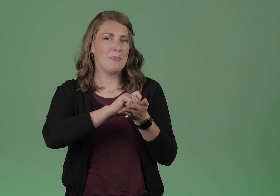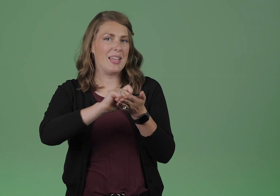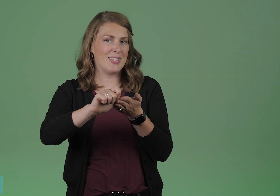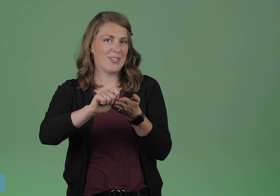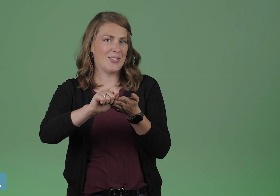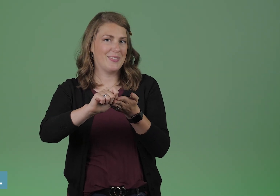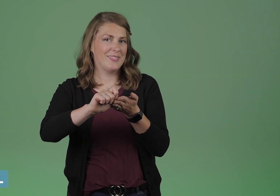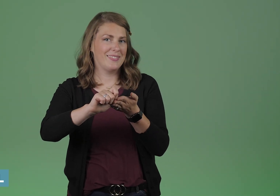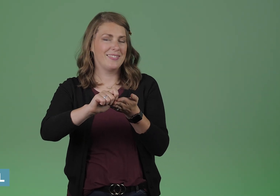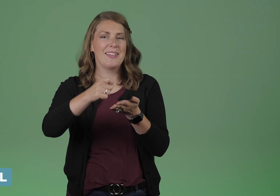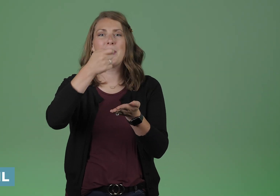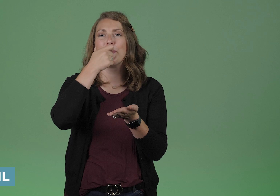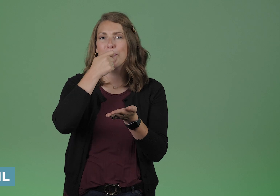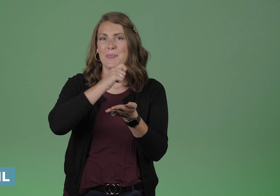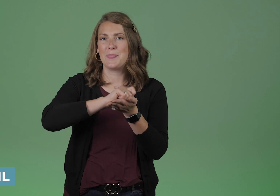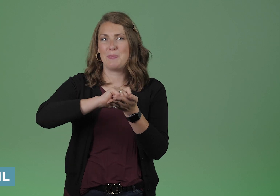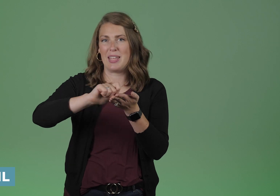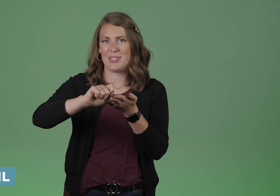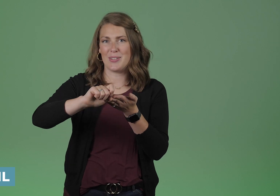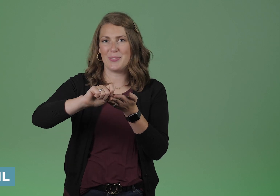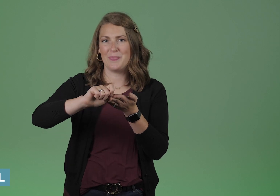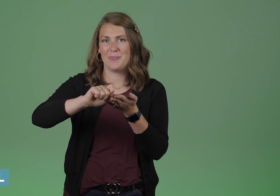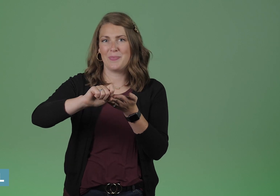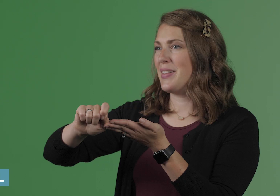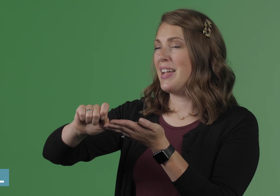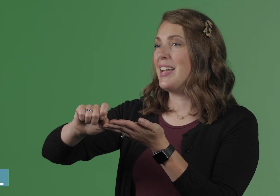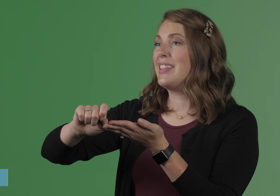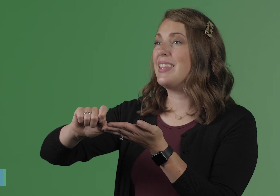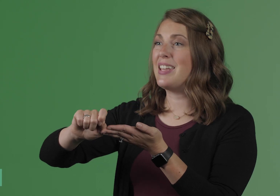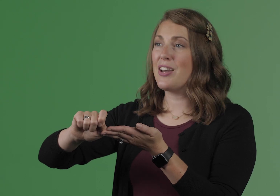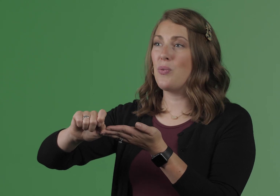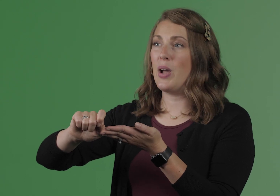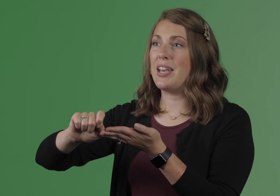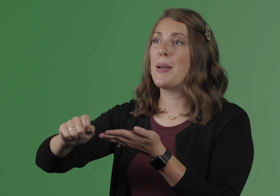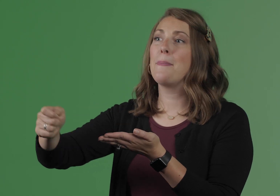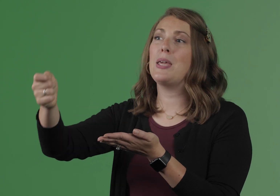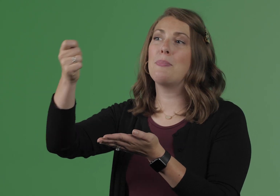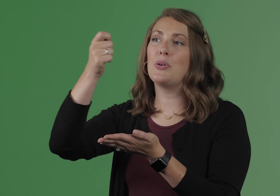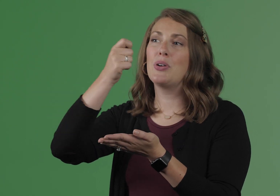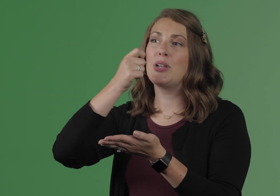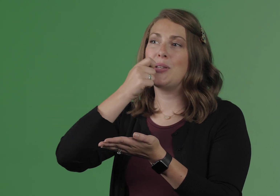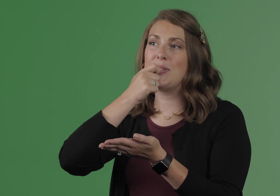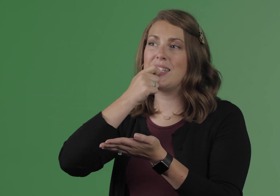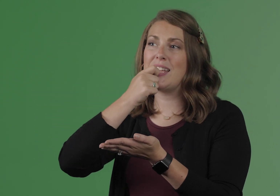Pencil. Think of when people used to touch